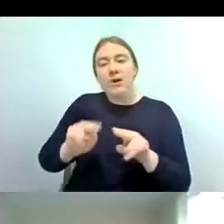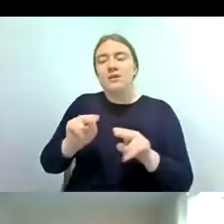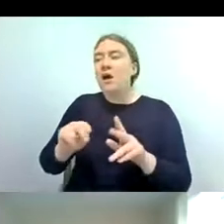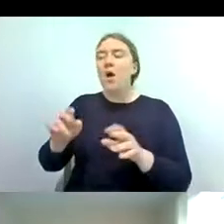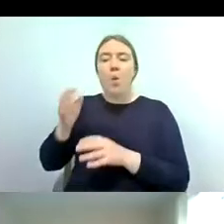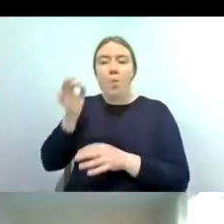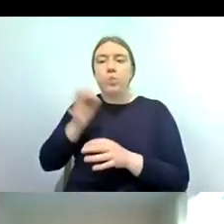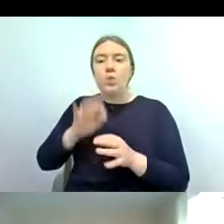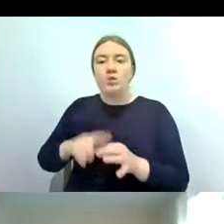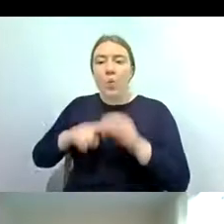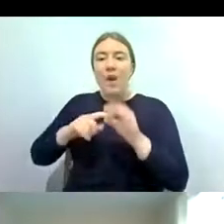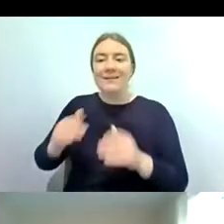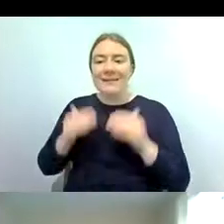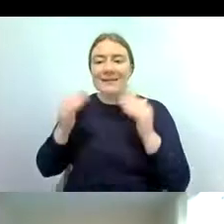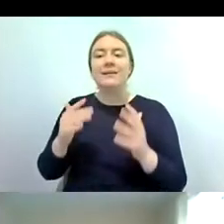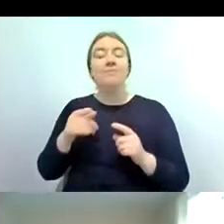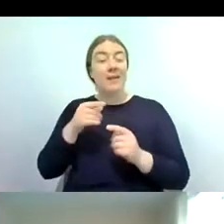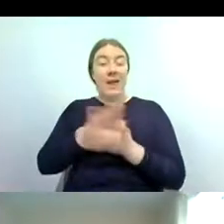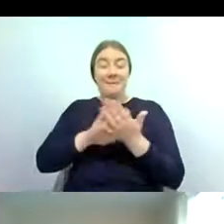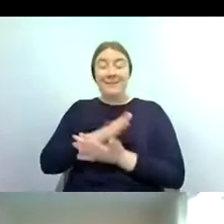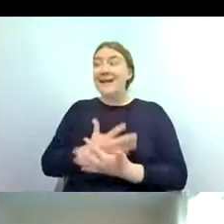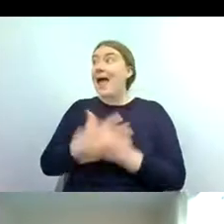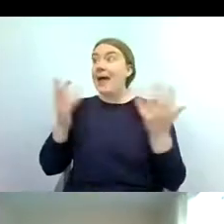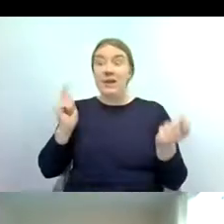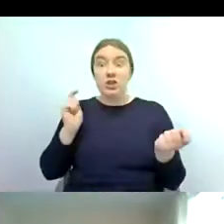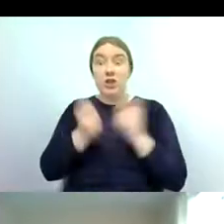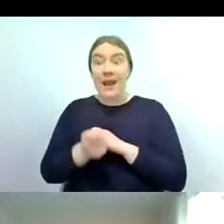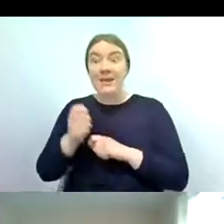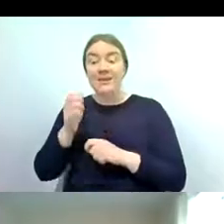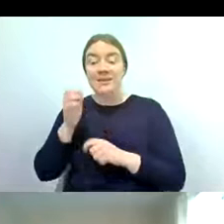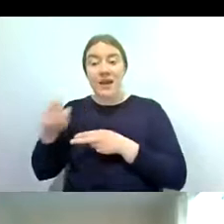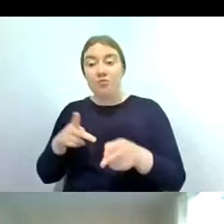means that we can detect severe changes in river water quality quite easily through this method